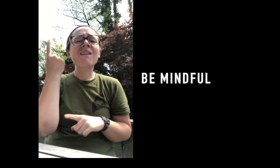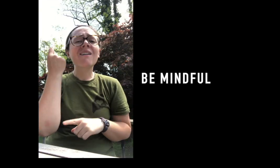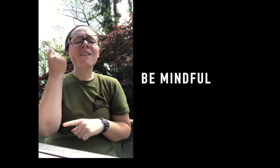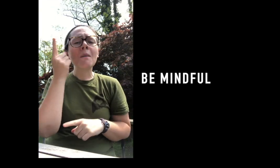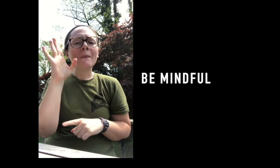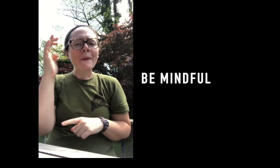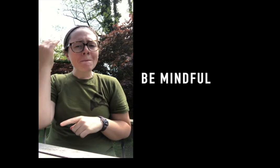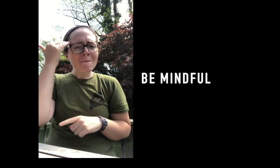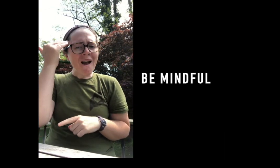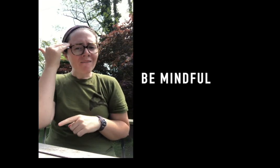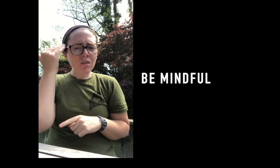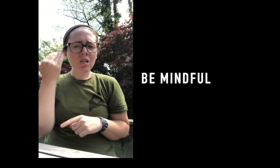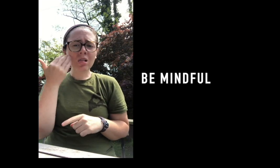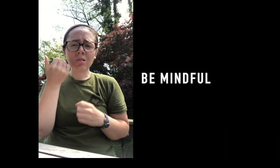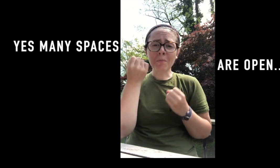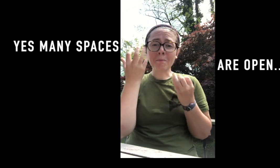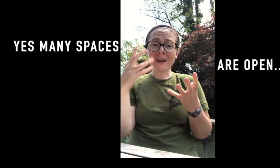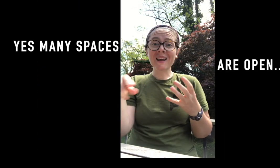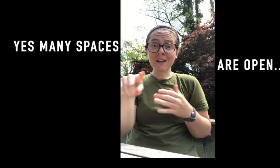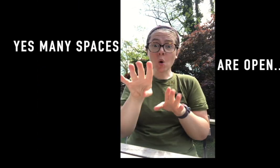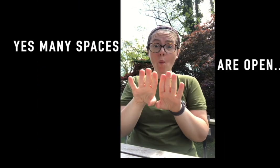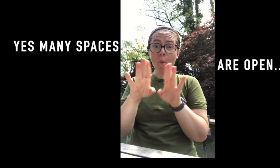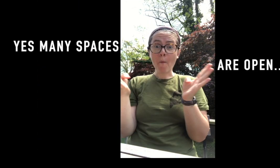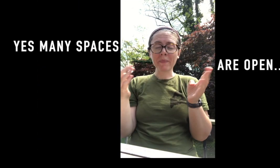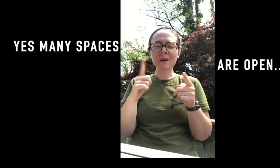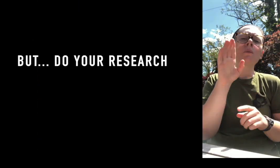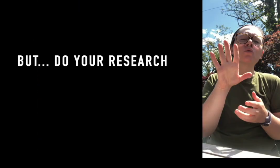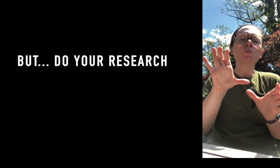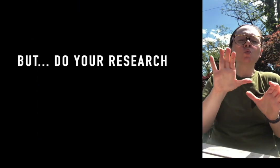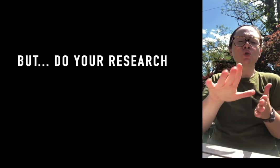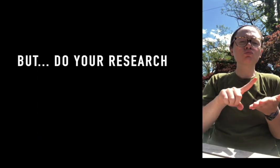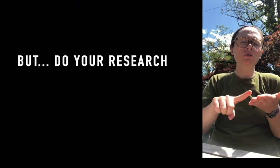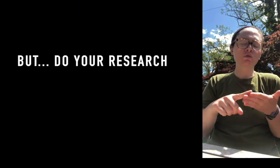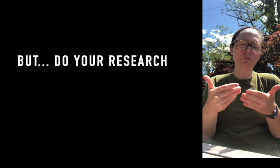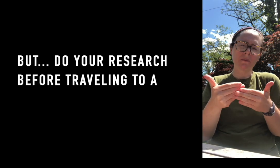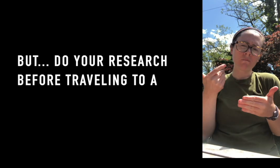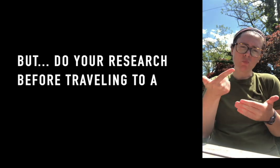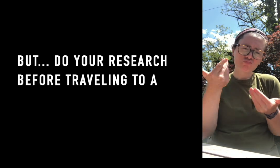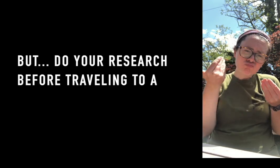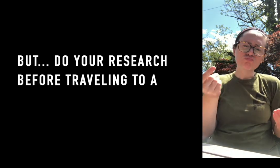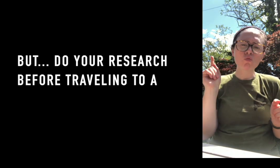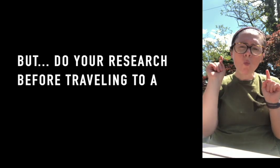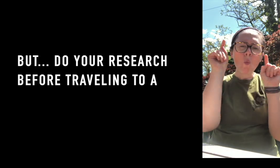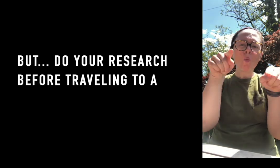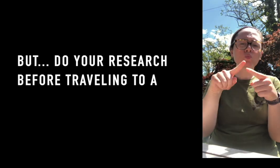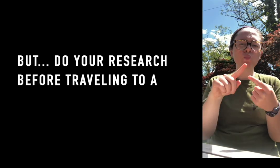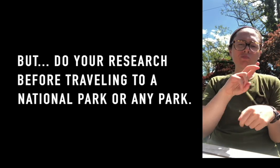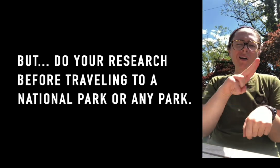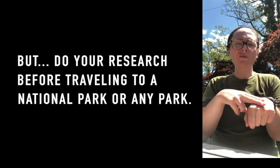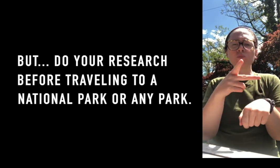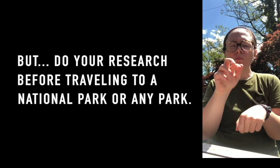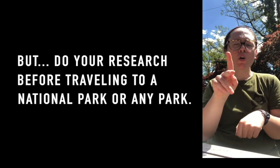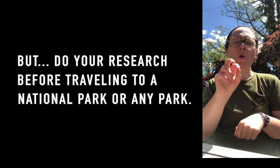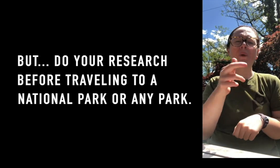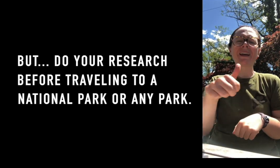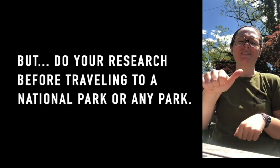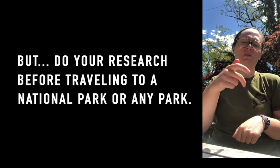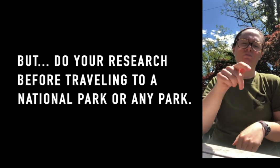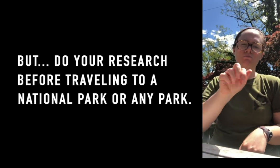but it’s important to be mindful even though many parks are open, you still need to research all the factors before you head out to a national park or any park.